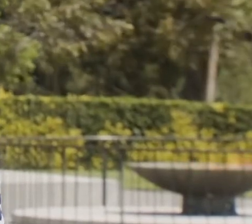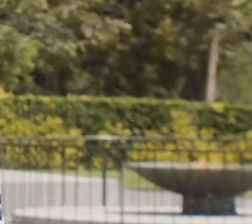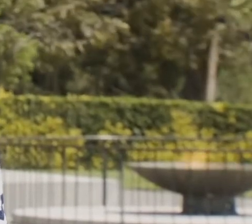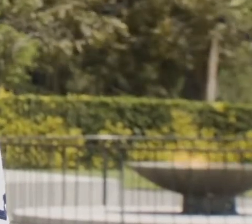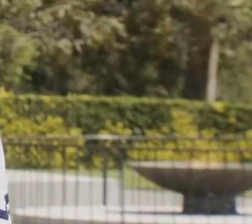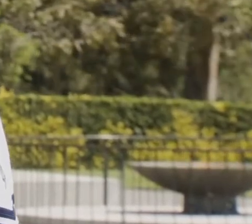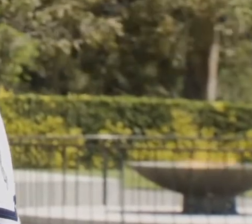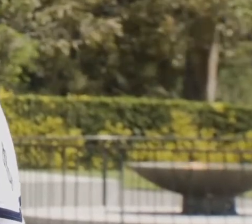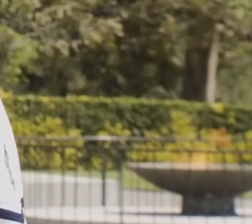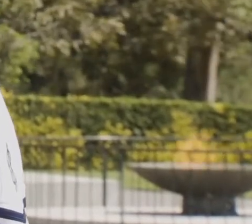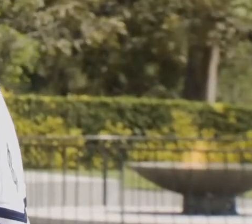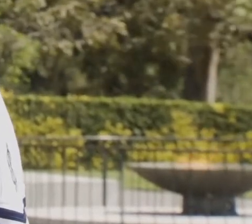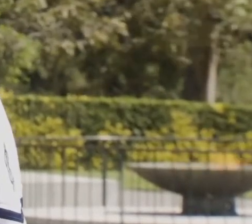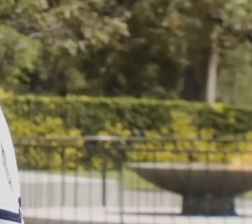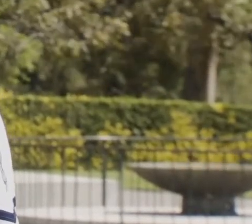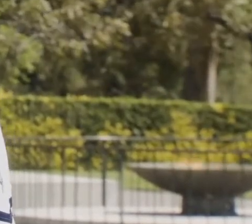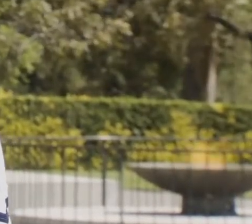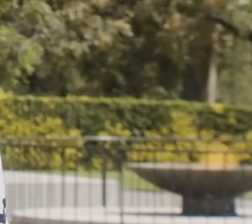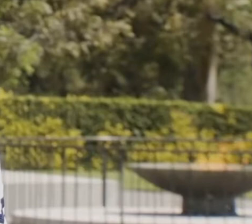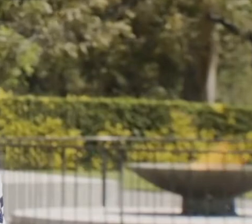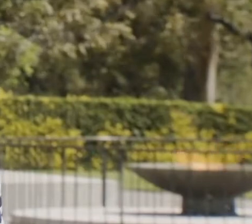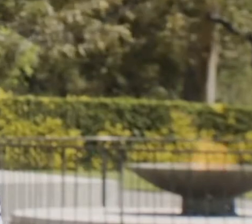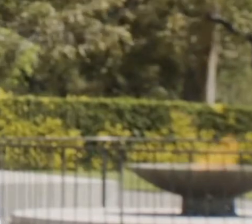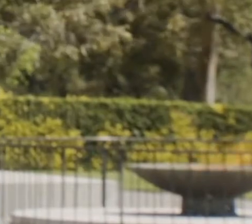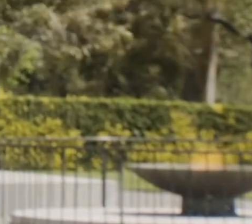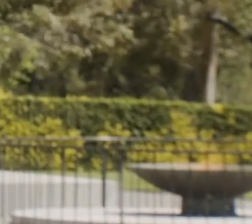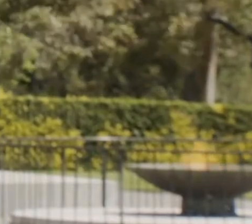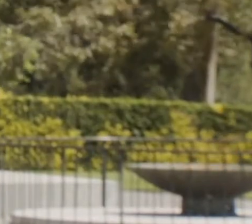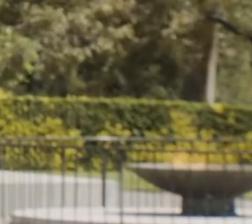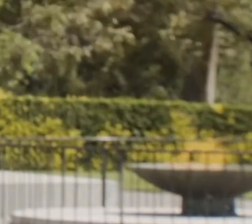Bugle: Carry On